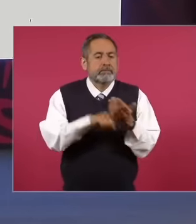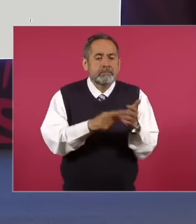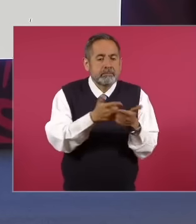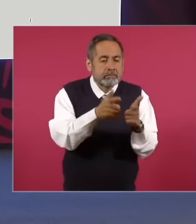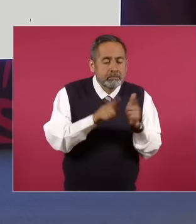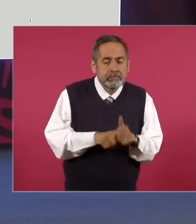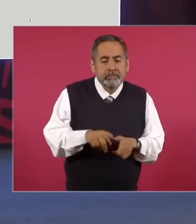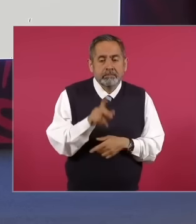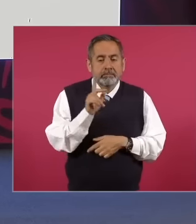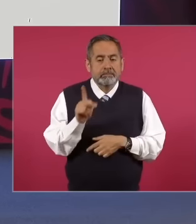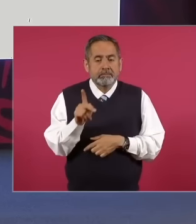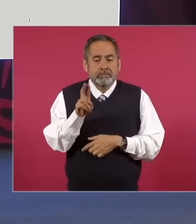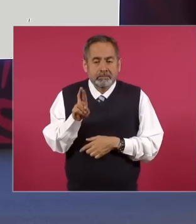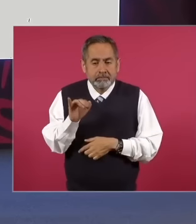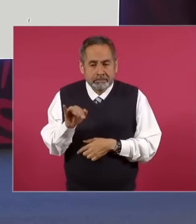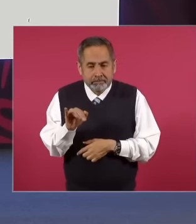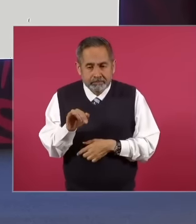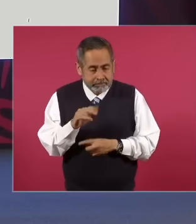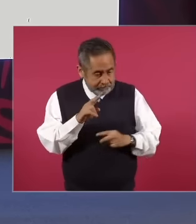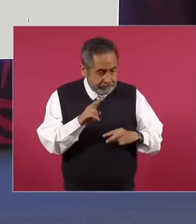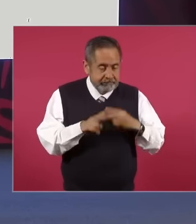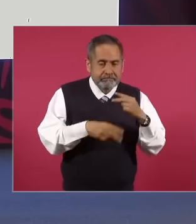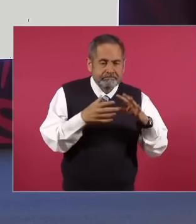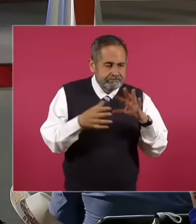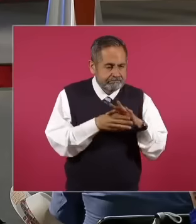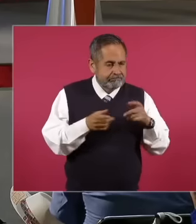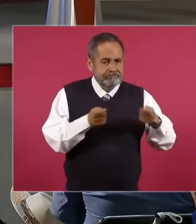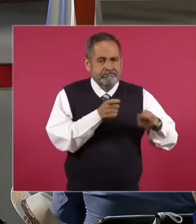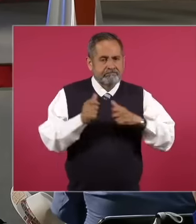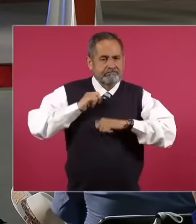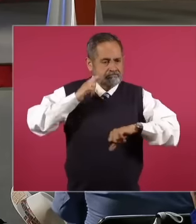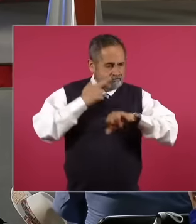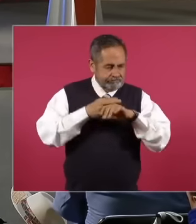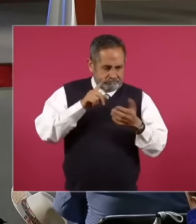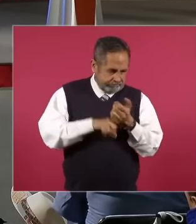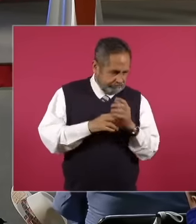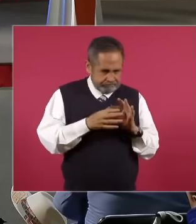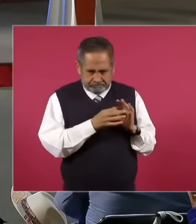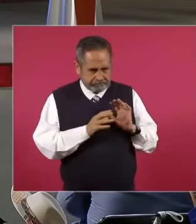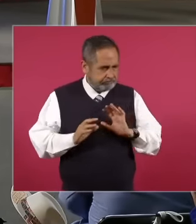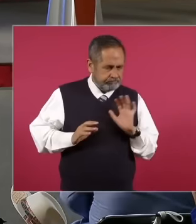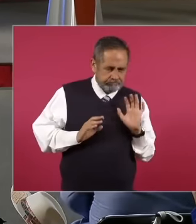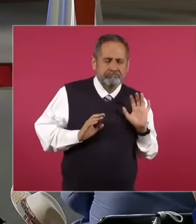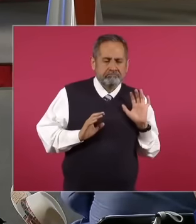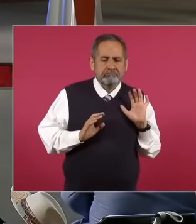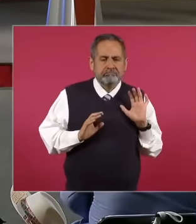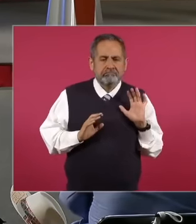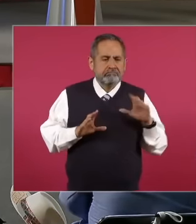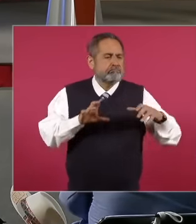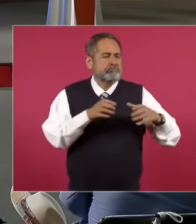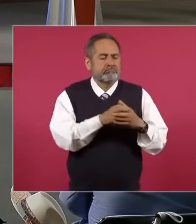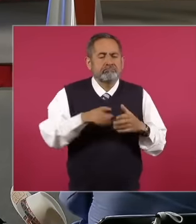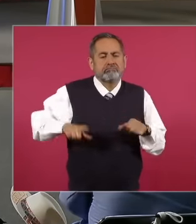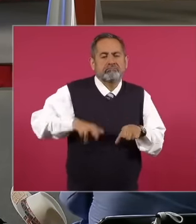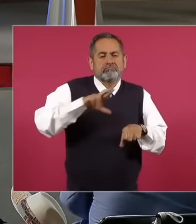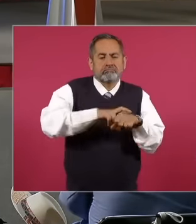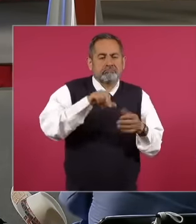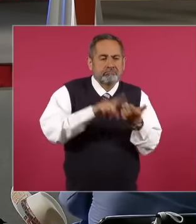institutional revolutionary party will lead and acronym the governorship of the State of Mexico and